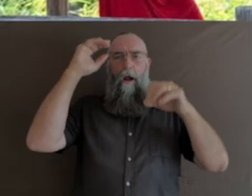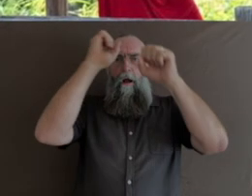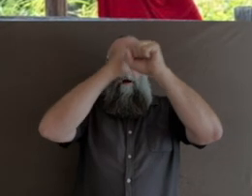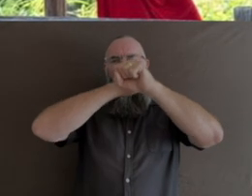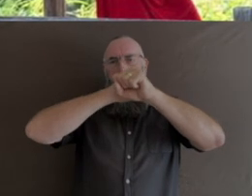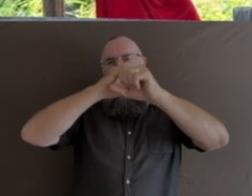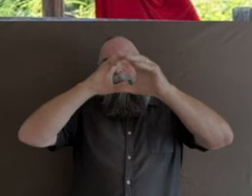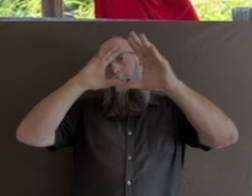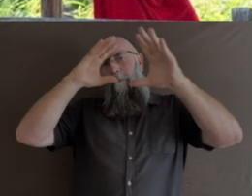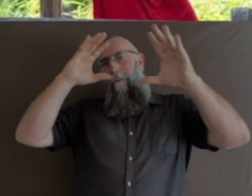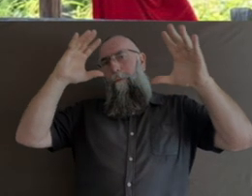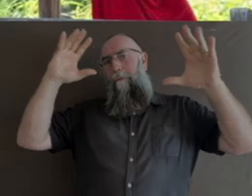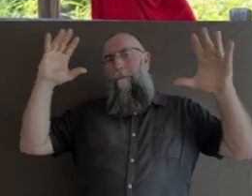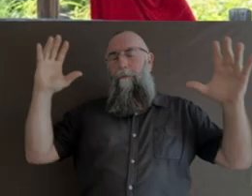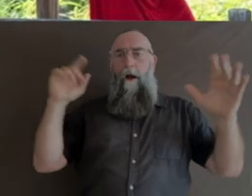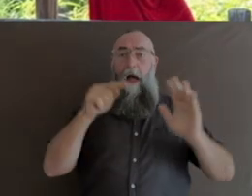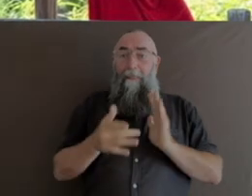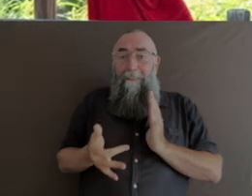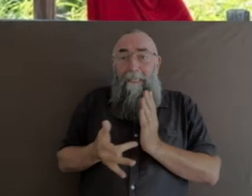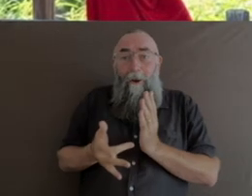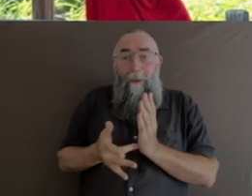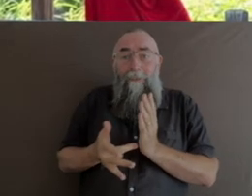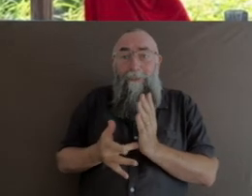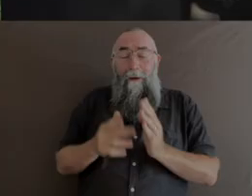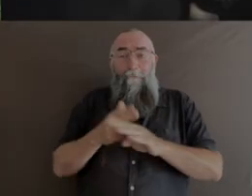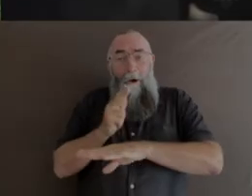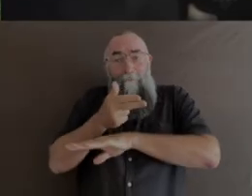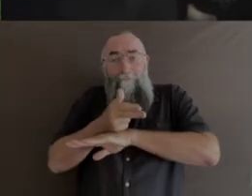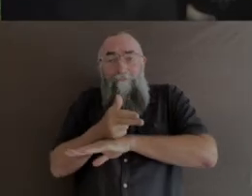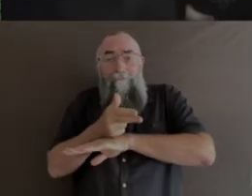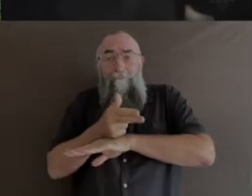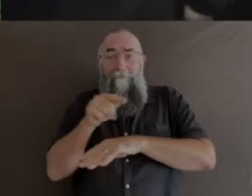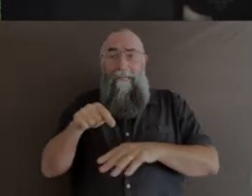the technology of the camera just, yeah, provided a completely different lens for me